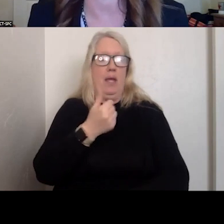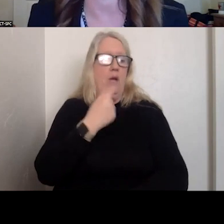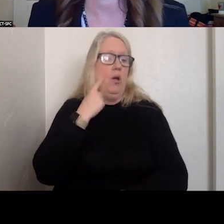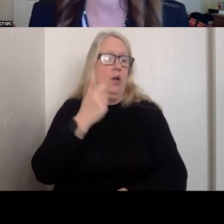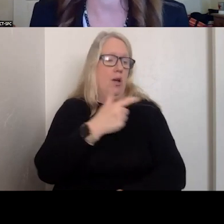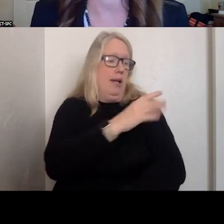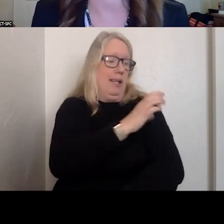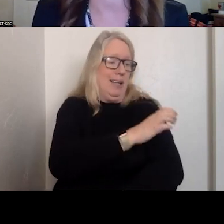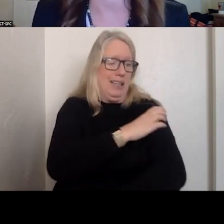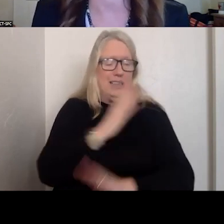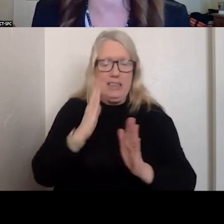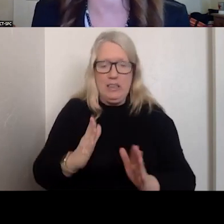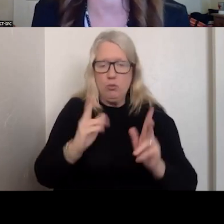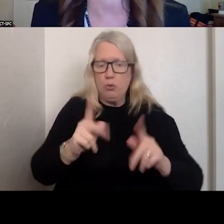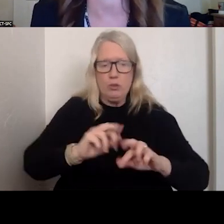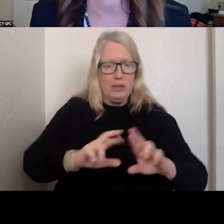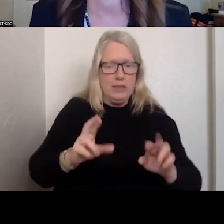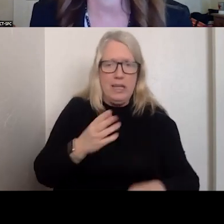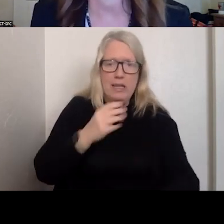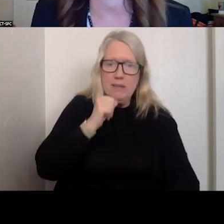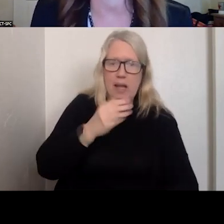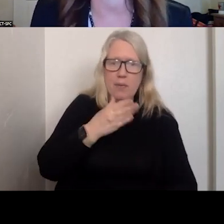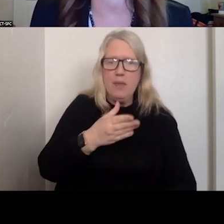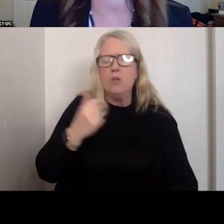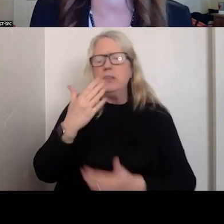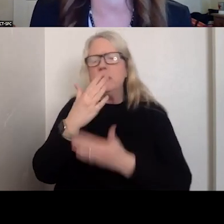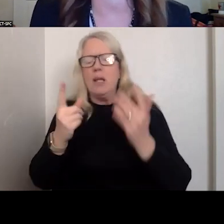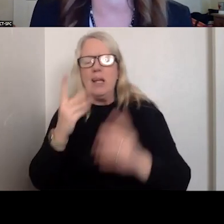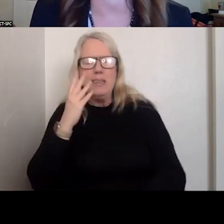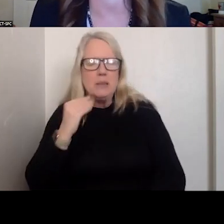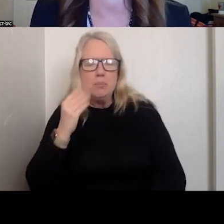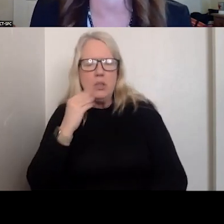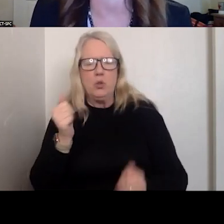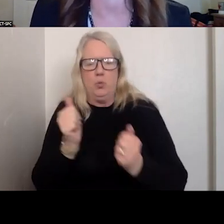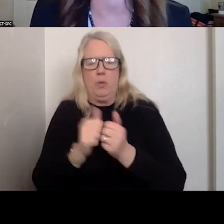TO SOMEBODY WITH CLINICAL EXPERIENCE THAT CAN PROVIDE THAT